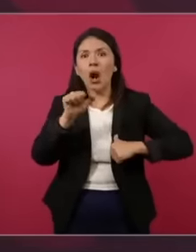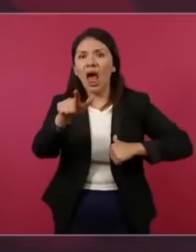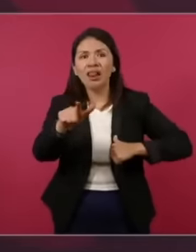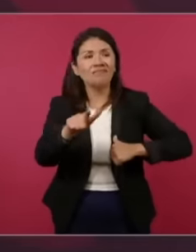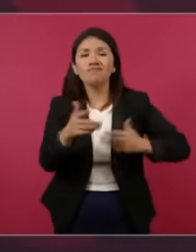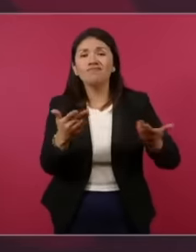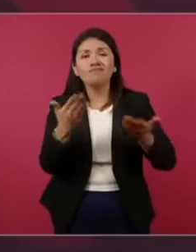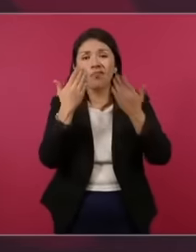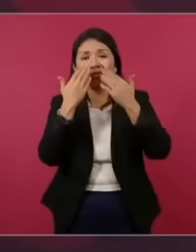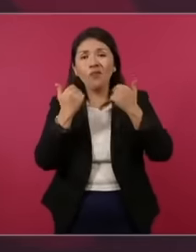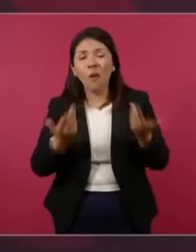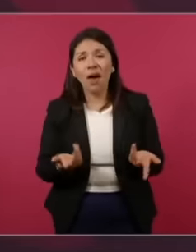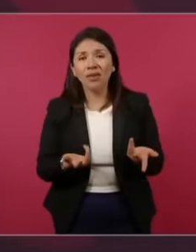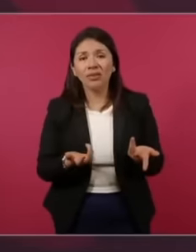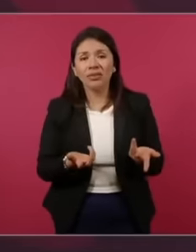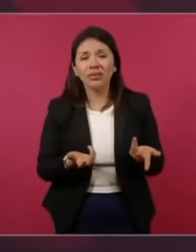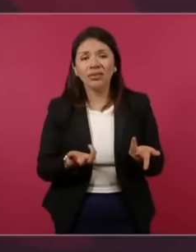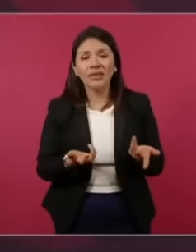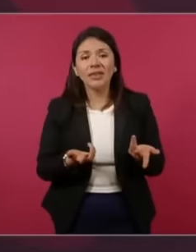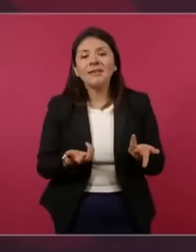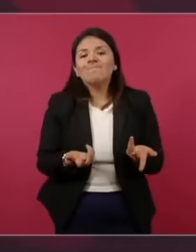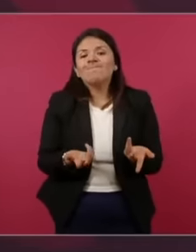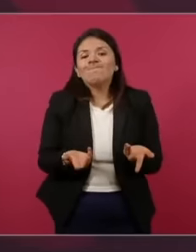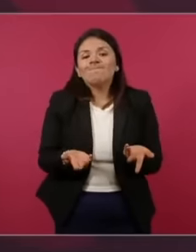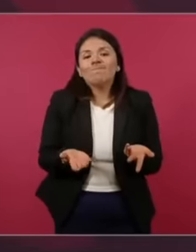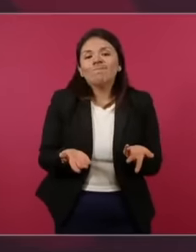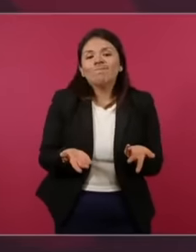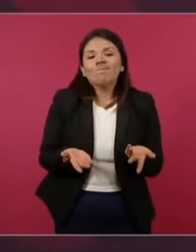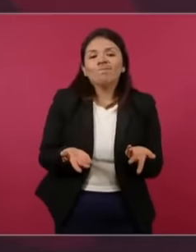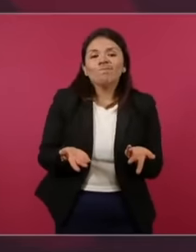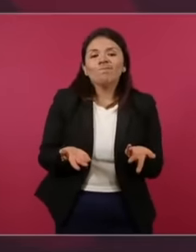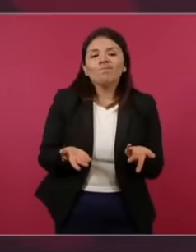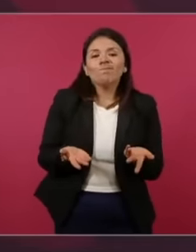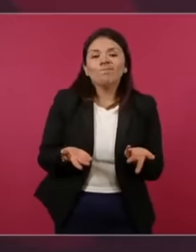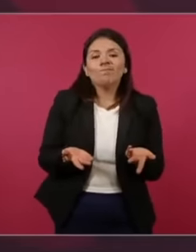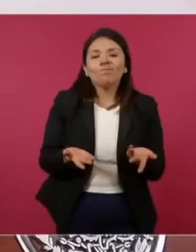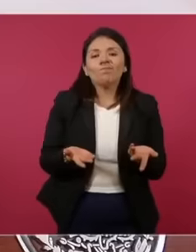out of